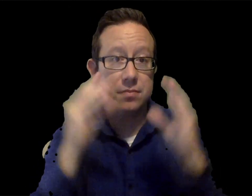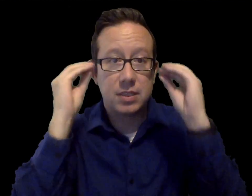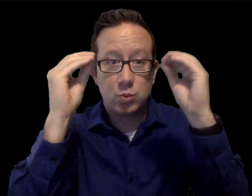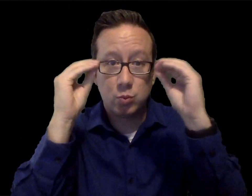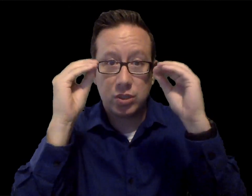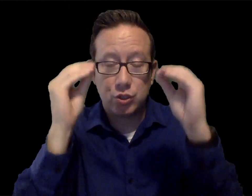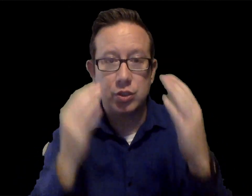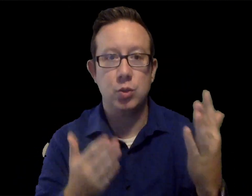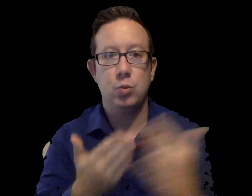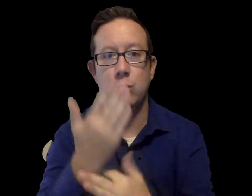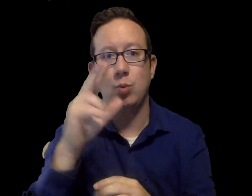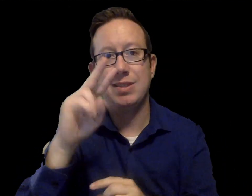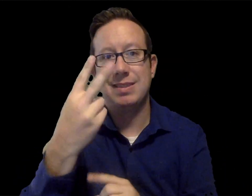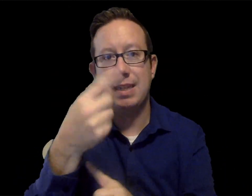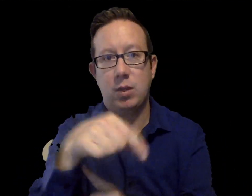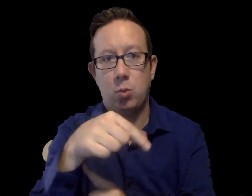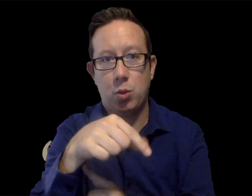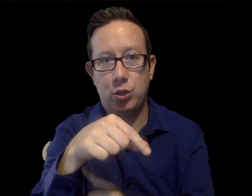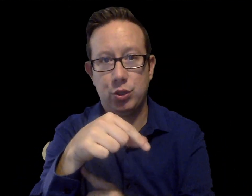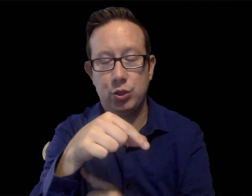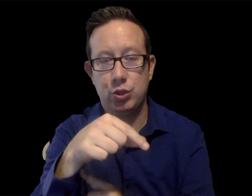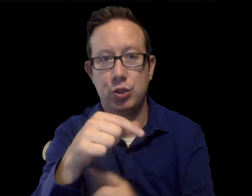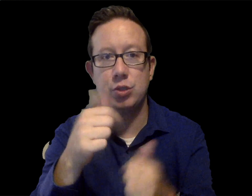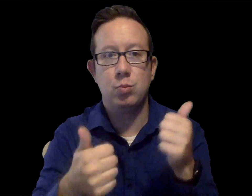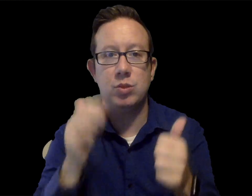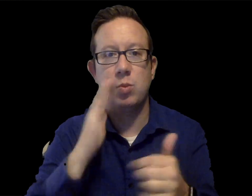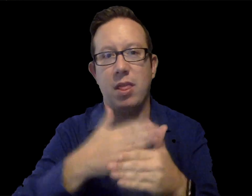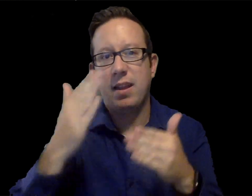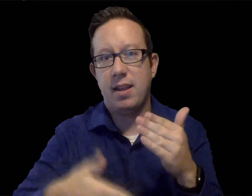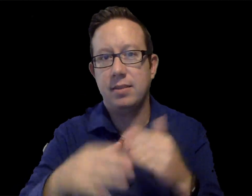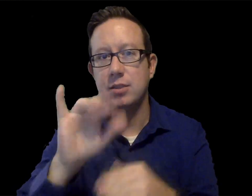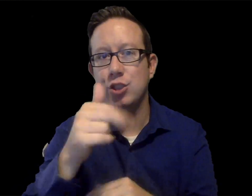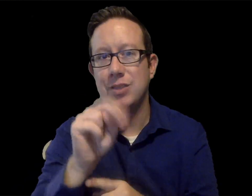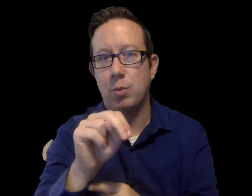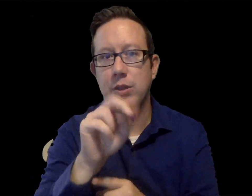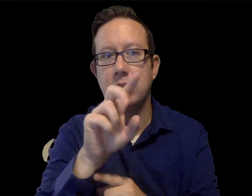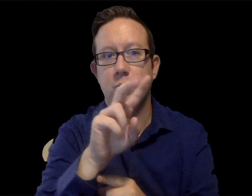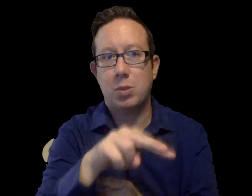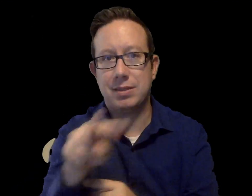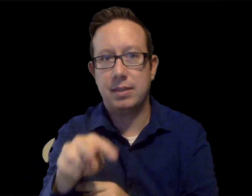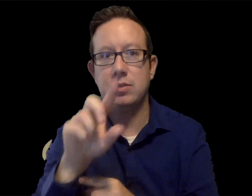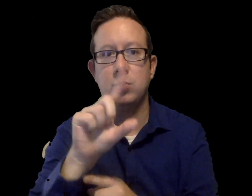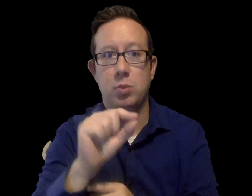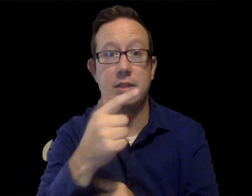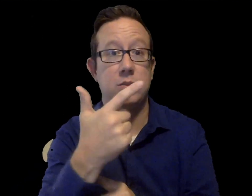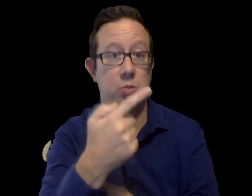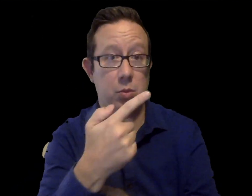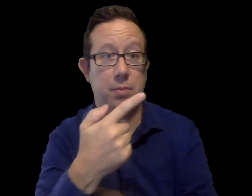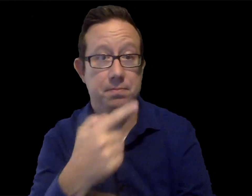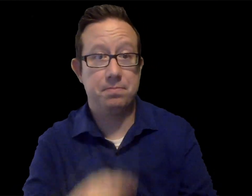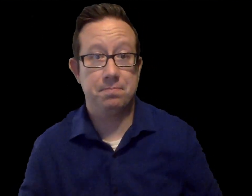virtual instruction throughout the second quarter, which will end on January 22nd, 2021.